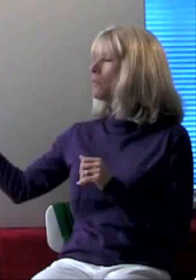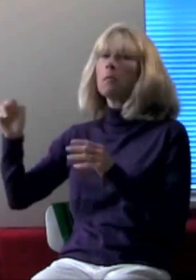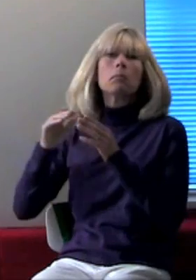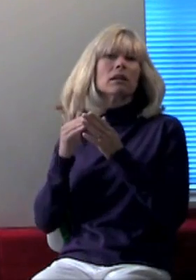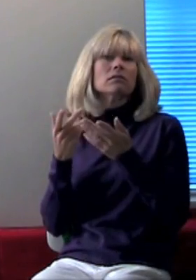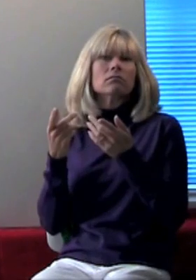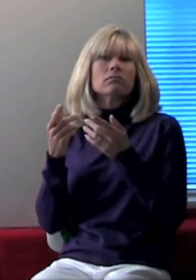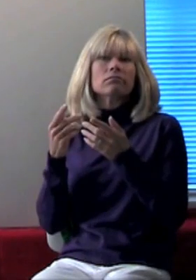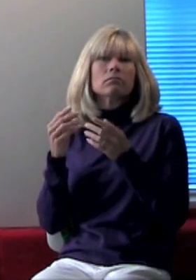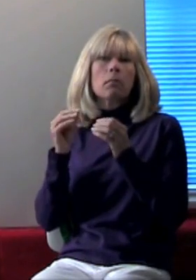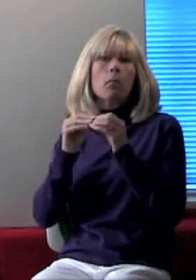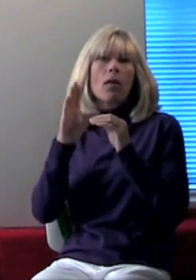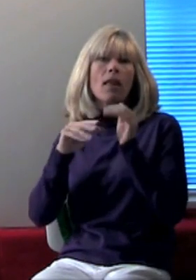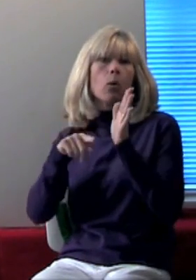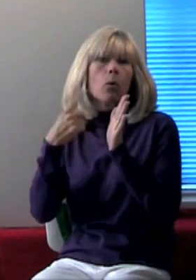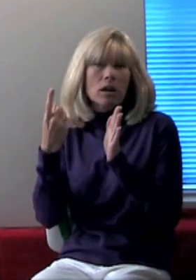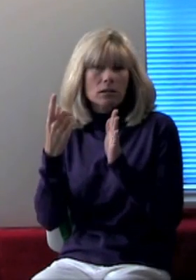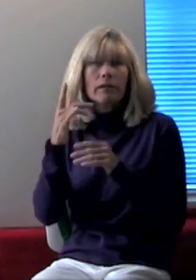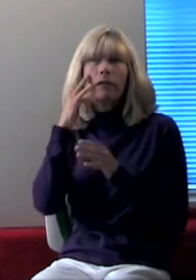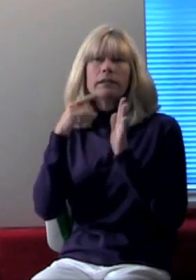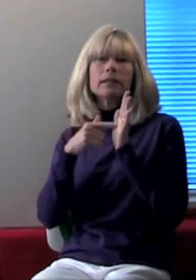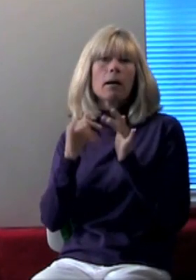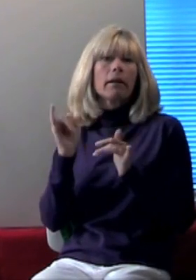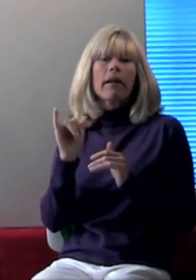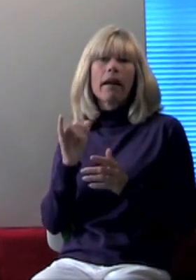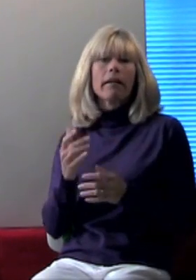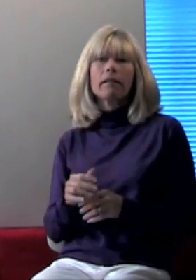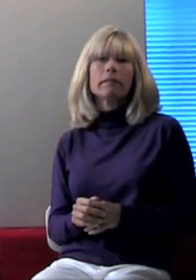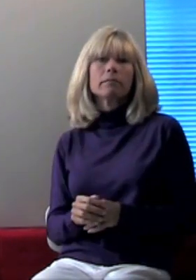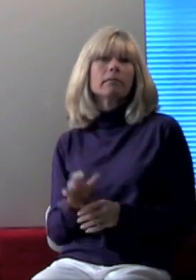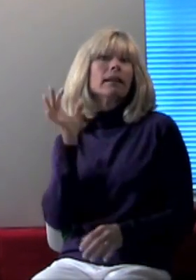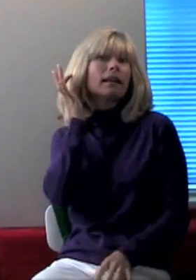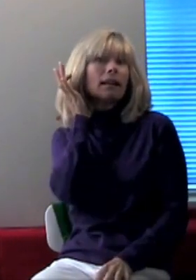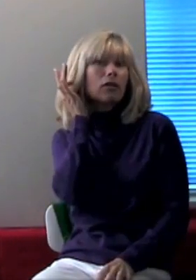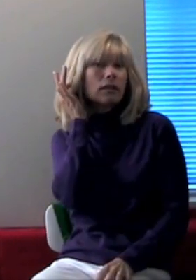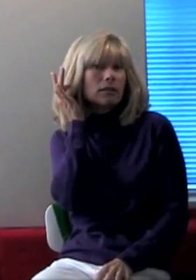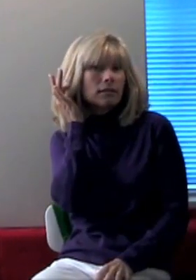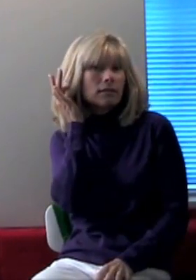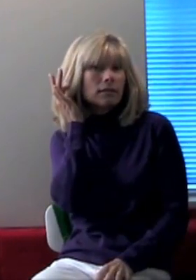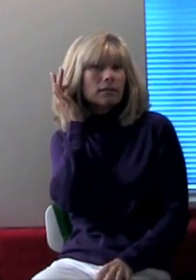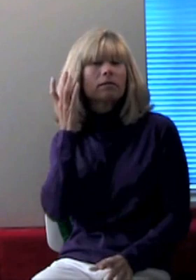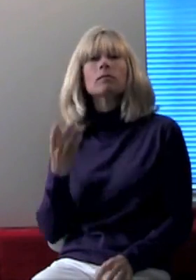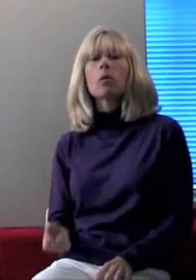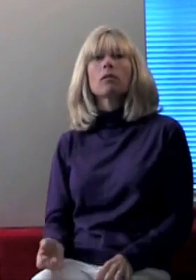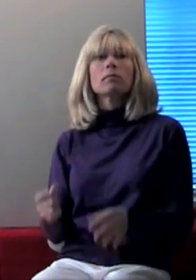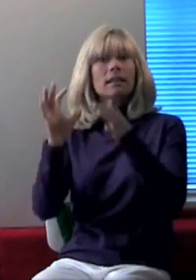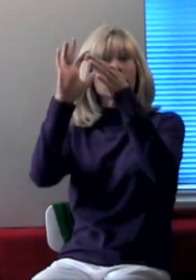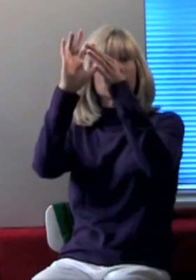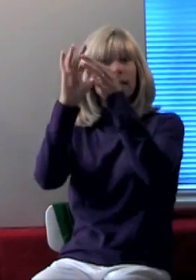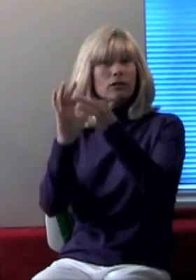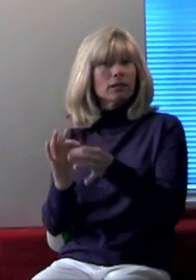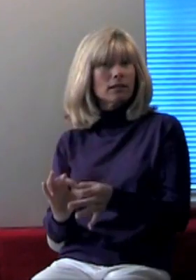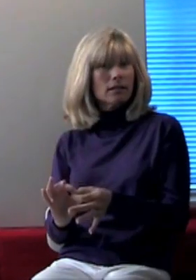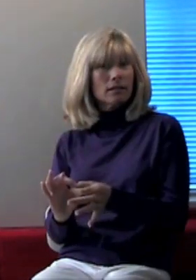This is when you grasp more than once. For example when you grasp the earlobe twice for EARRING...